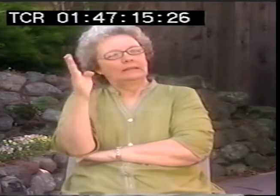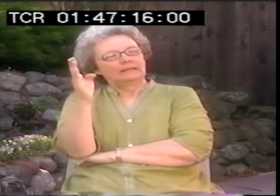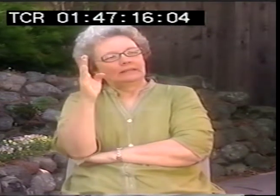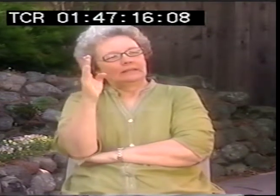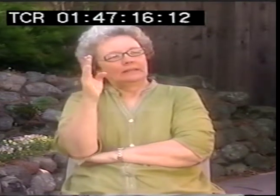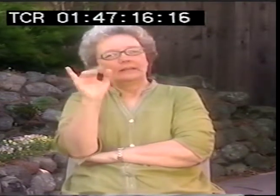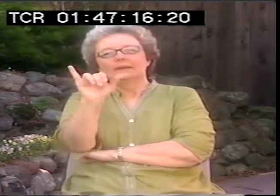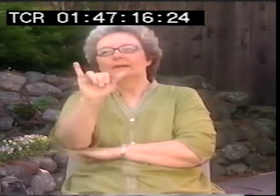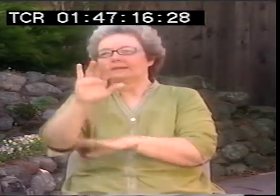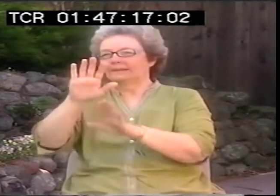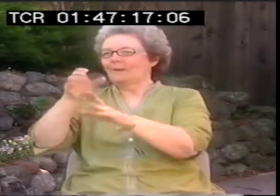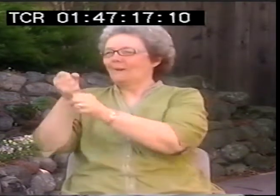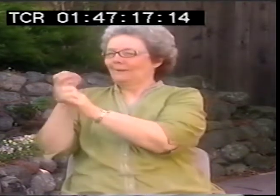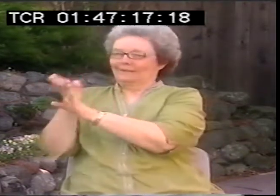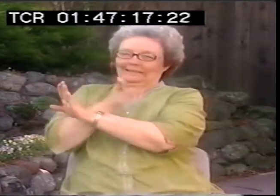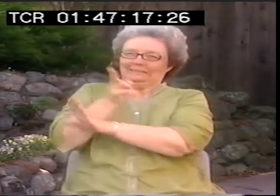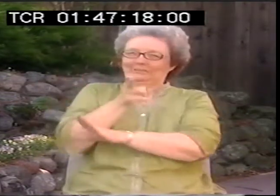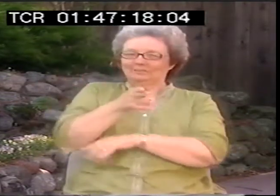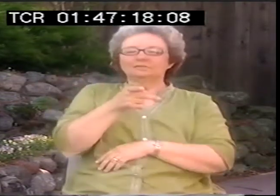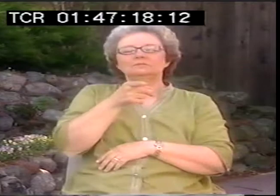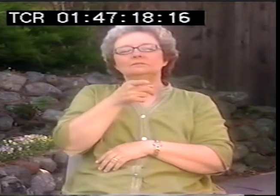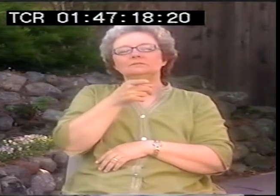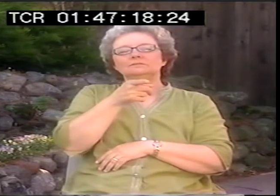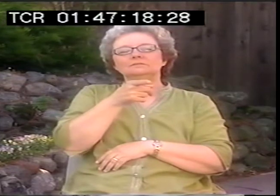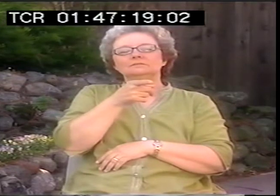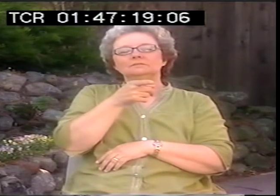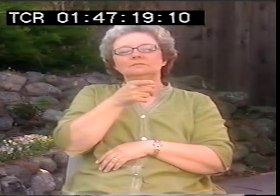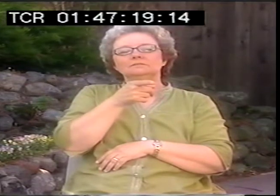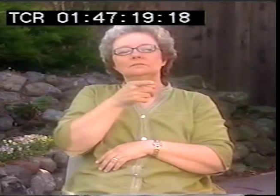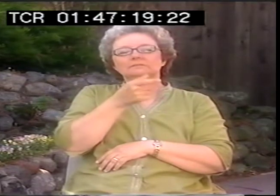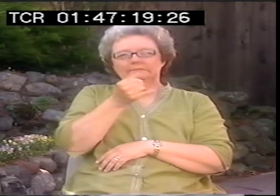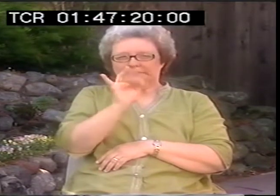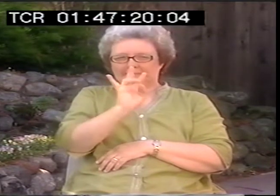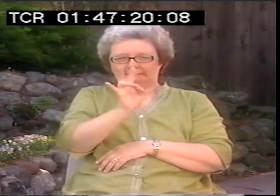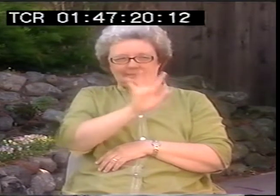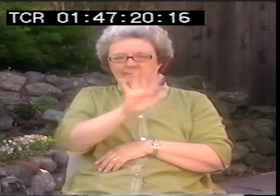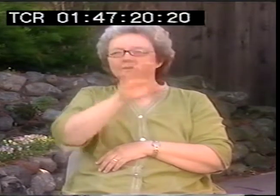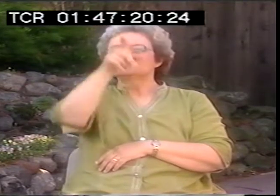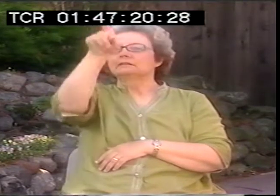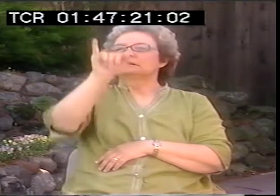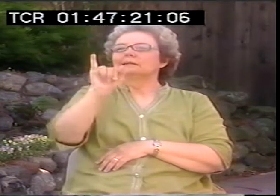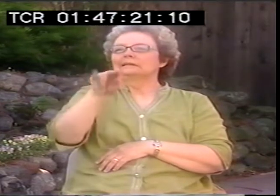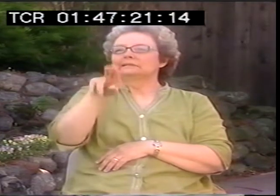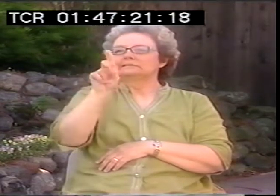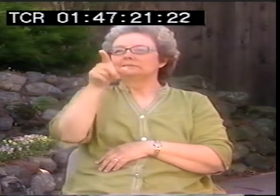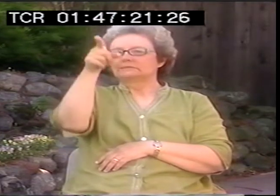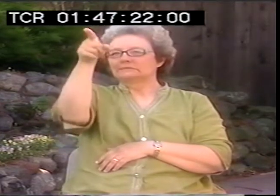They were stepchildren of Clayton's. And let's see. What's next?